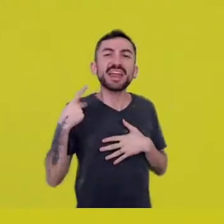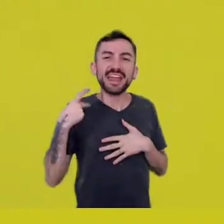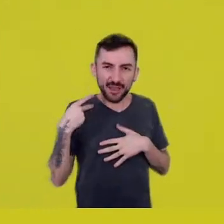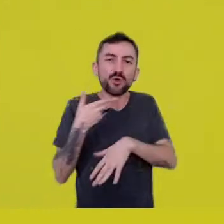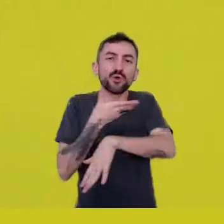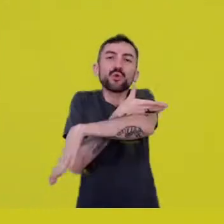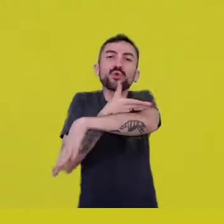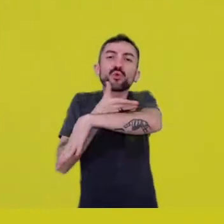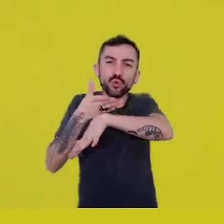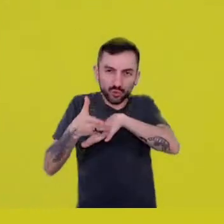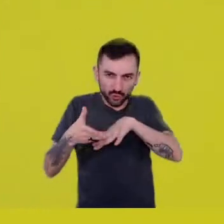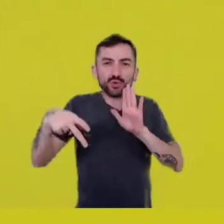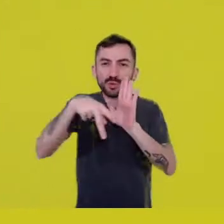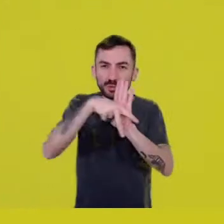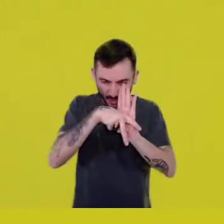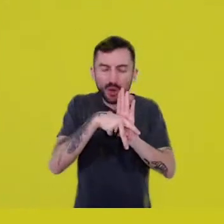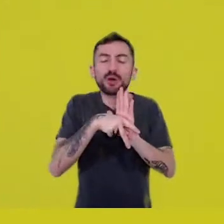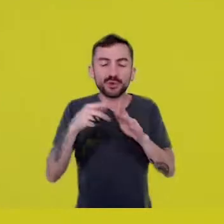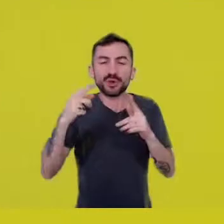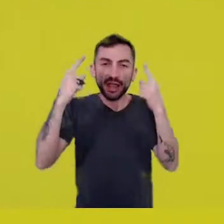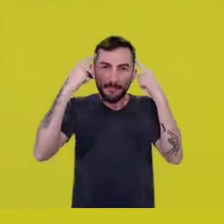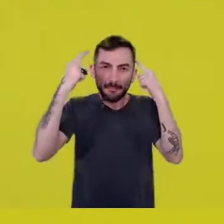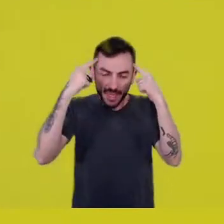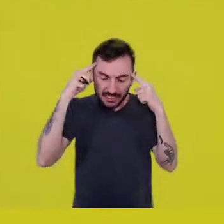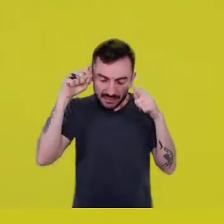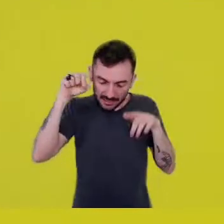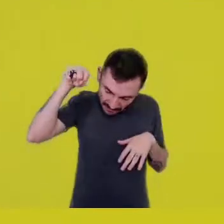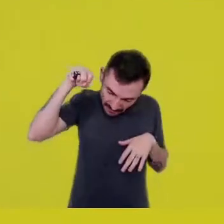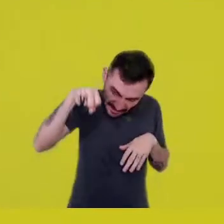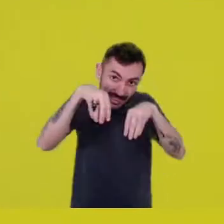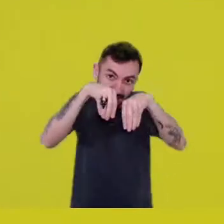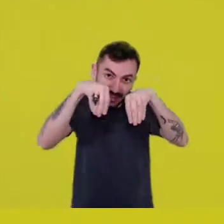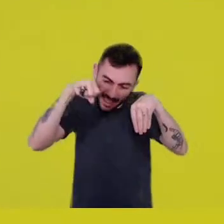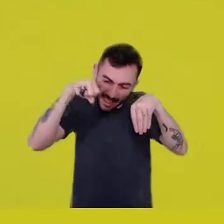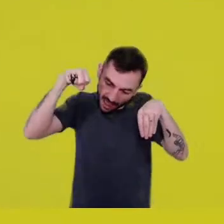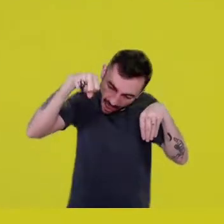placing your body on the earth, splattering yourself on the earth,